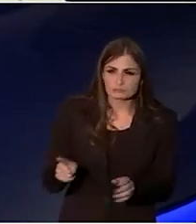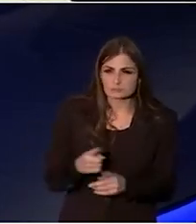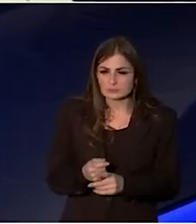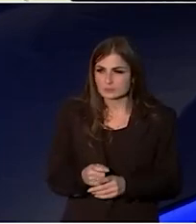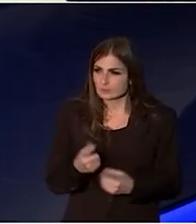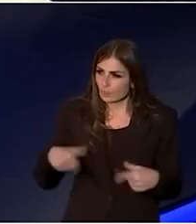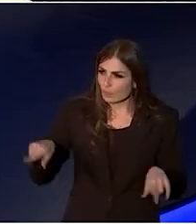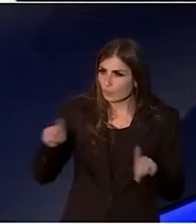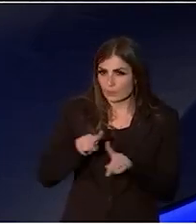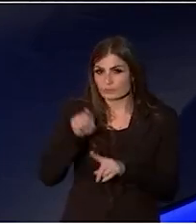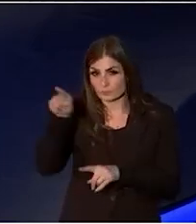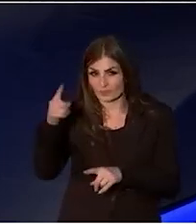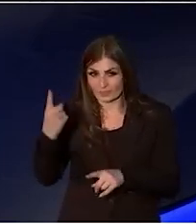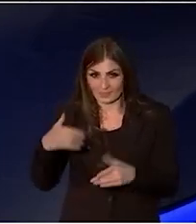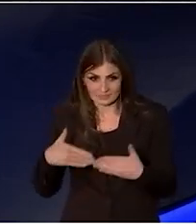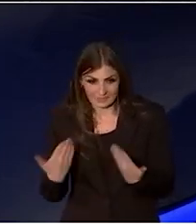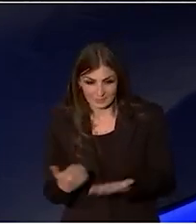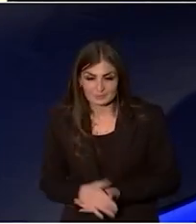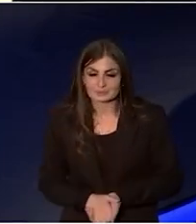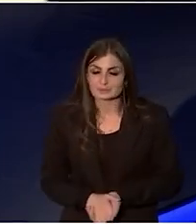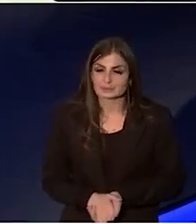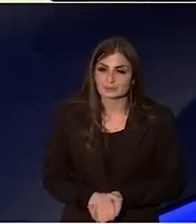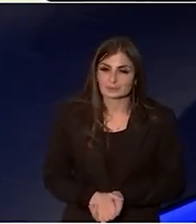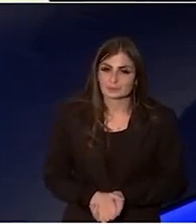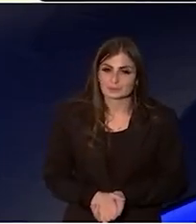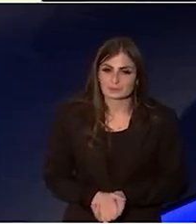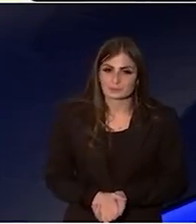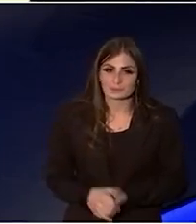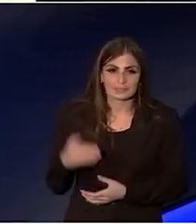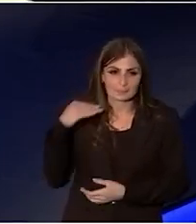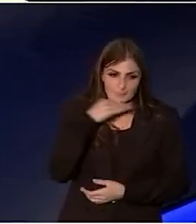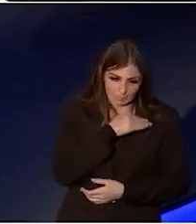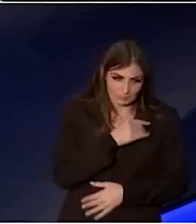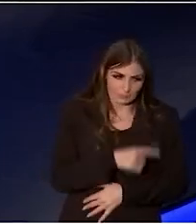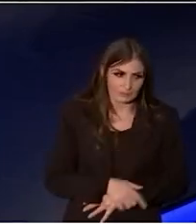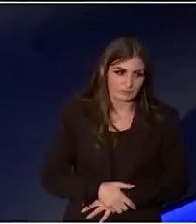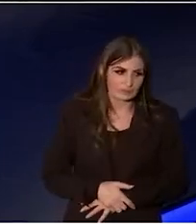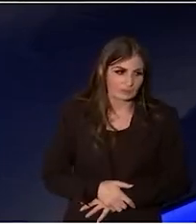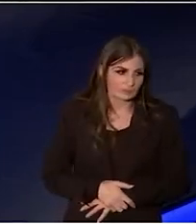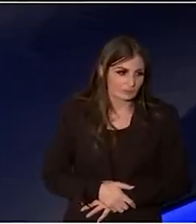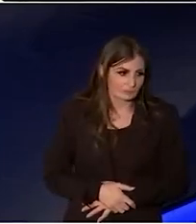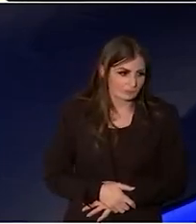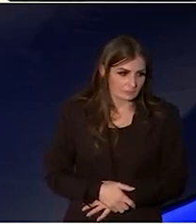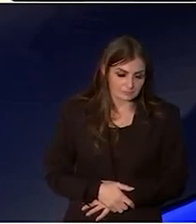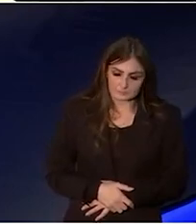at the SB that day in Melbourne one of my favourite venues.